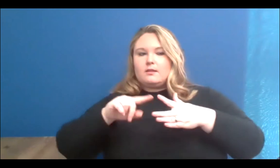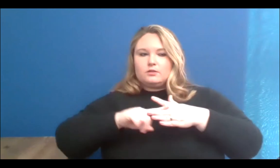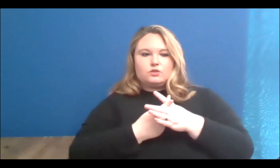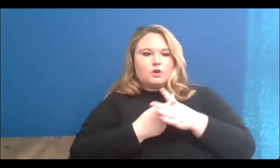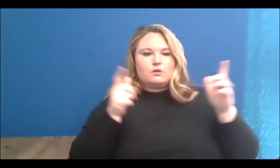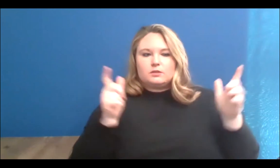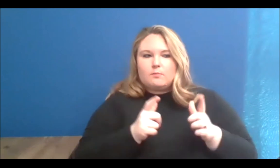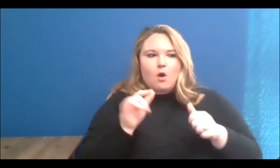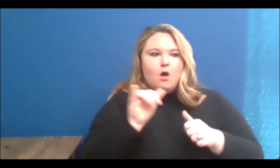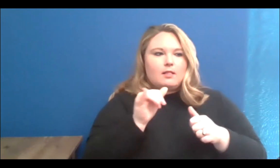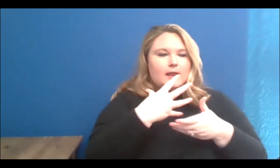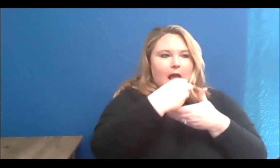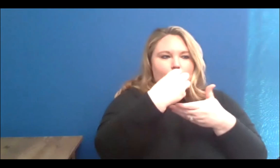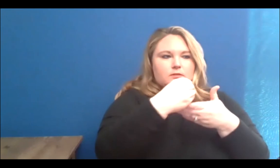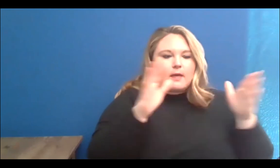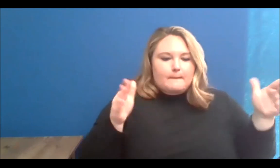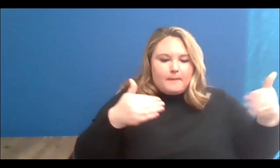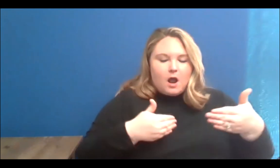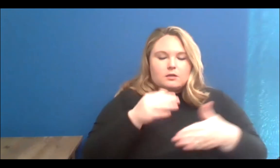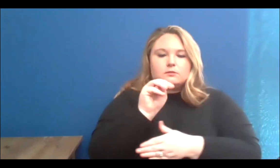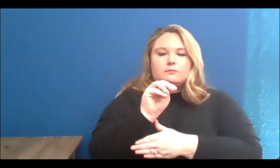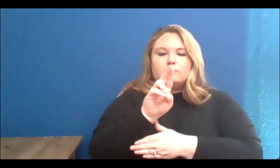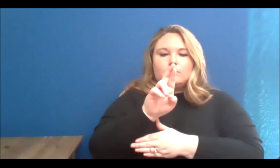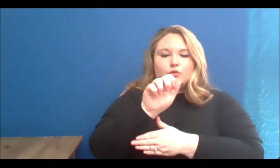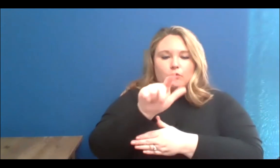outside the box murals, and then gradually I went more into laneway